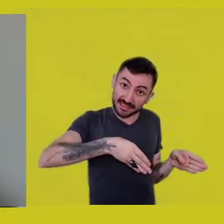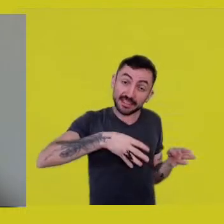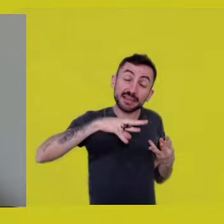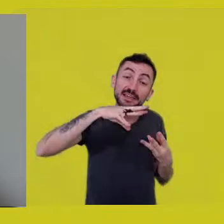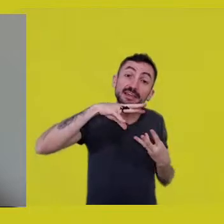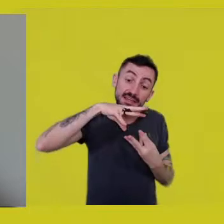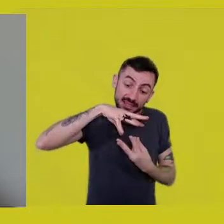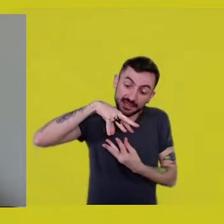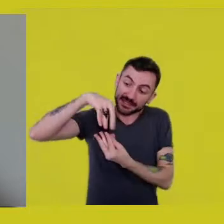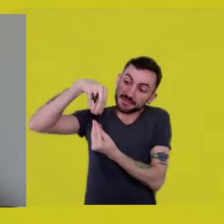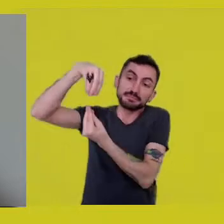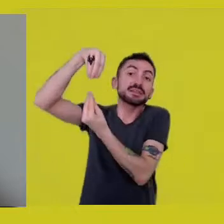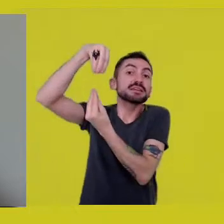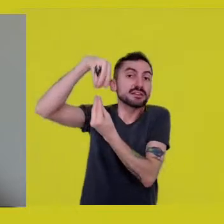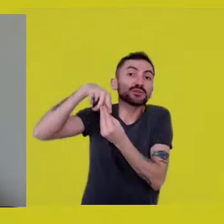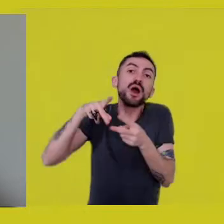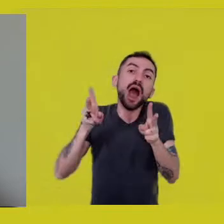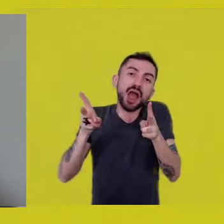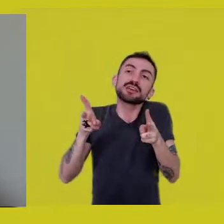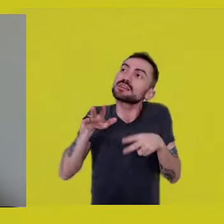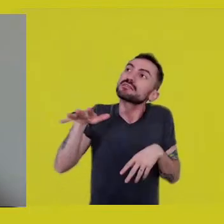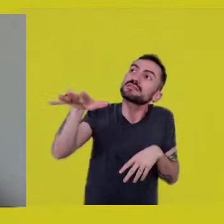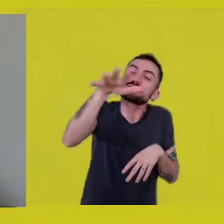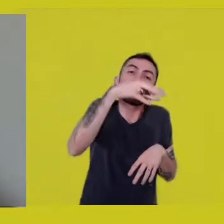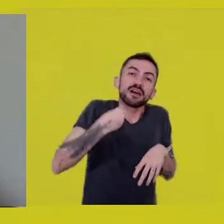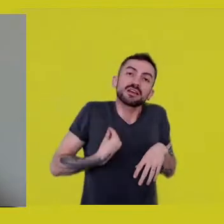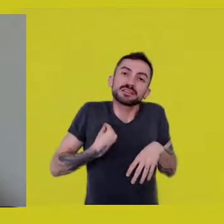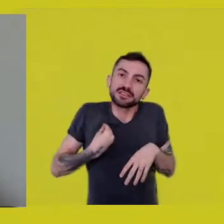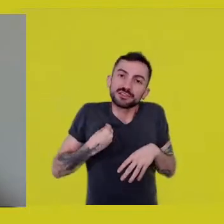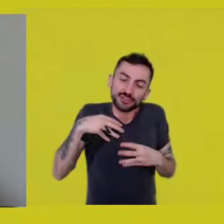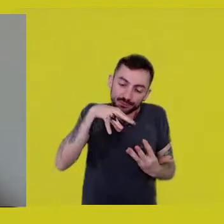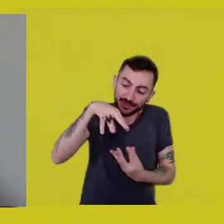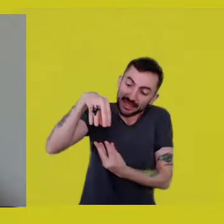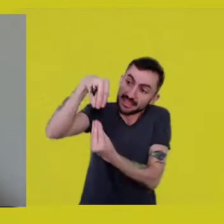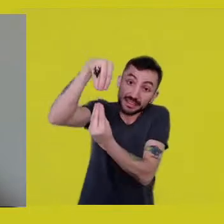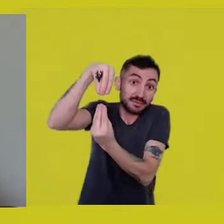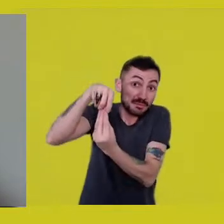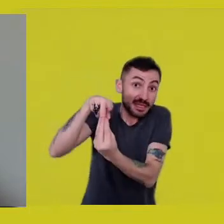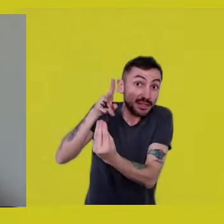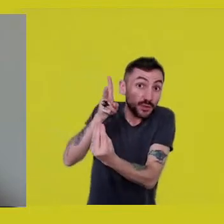lives on, and this spirit that lives on,